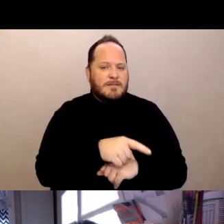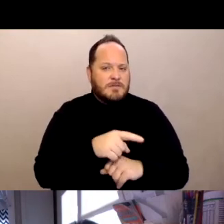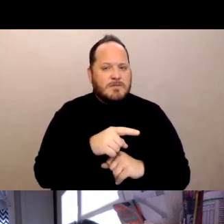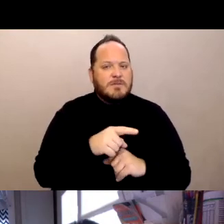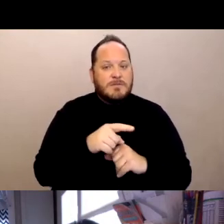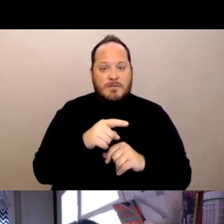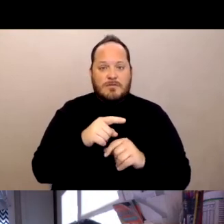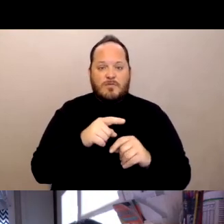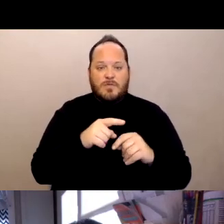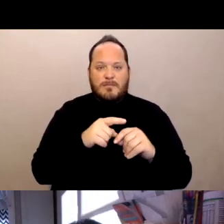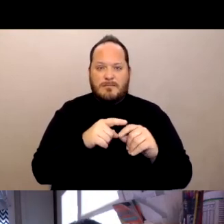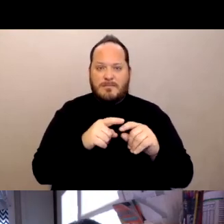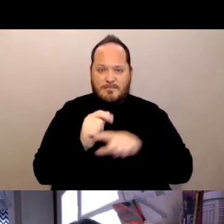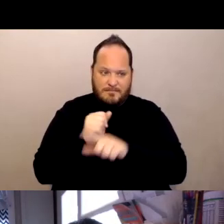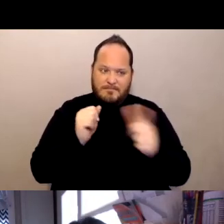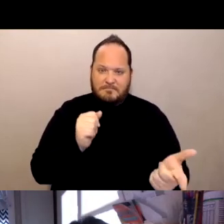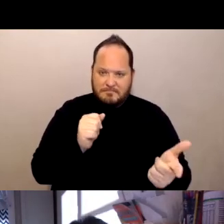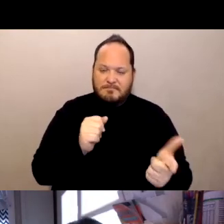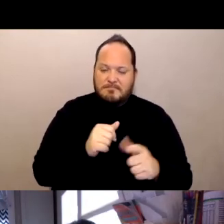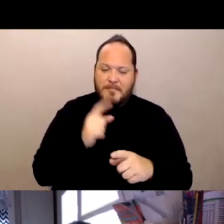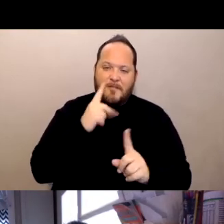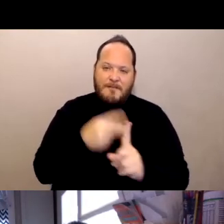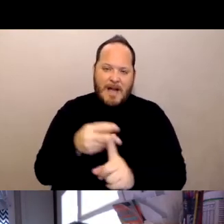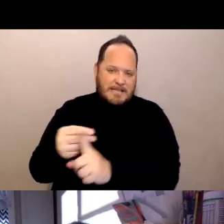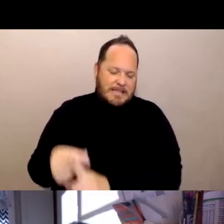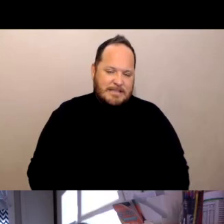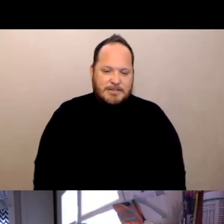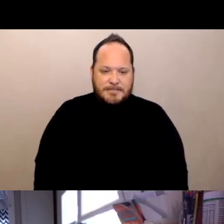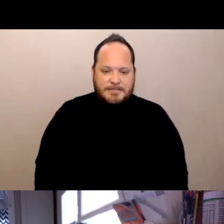in getting their residents vaccinated. And here's the results.